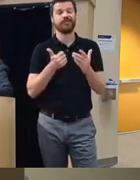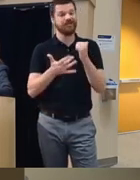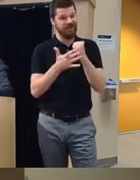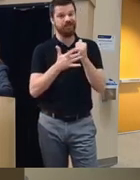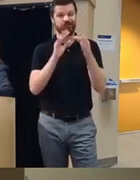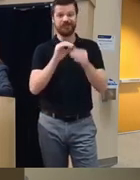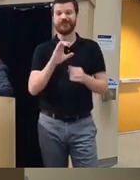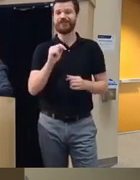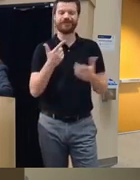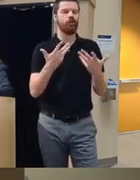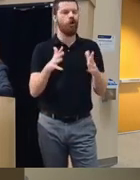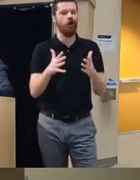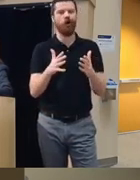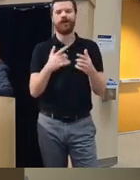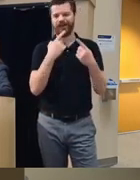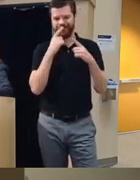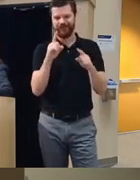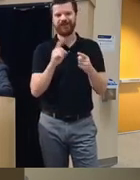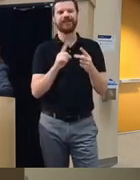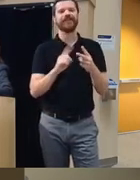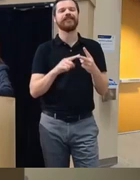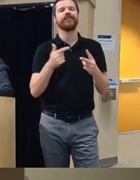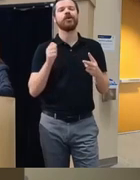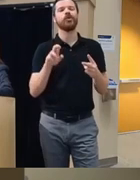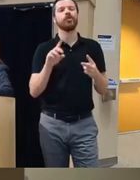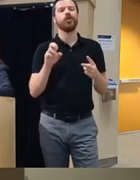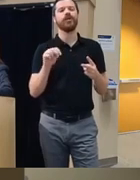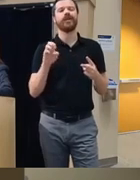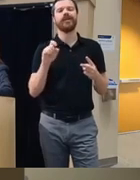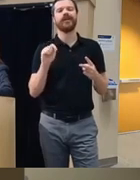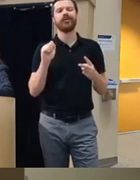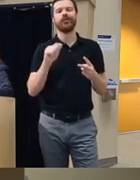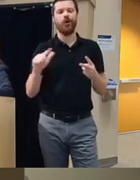know the Avatar assists from some of Gordon at all's work uh have been linked to reducing